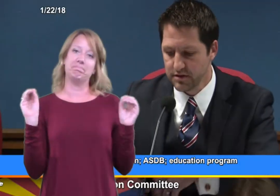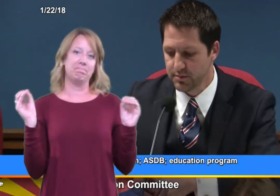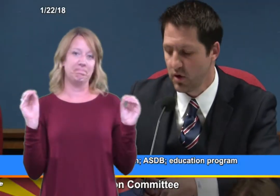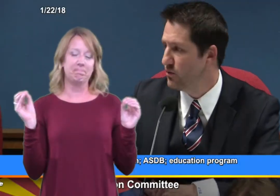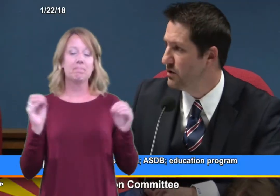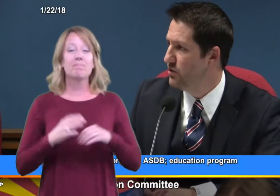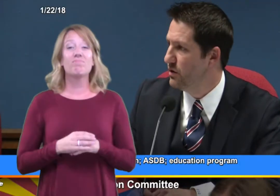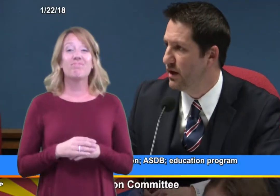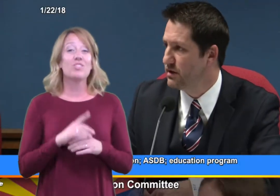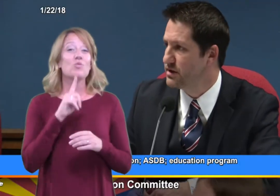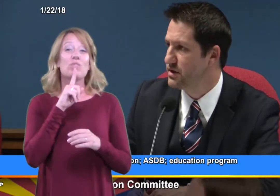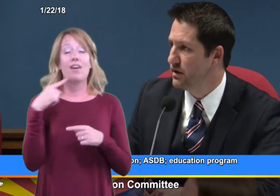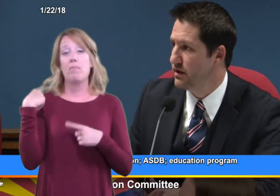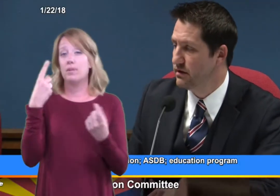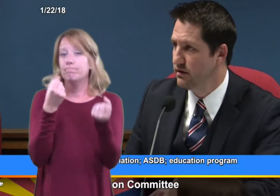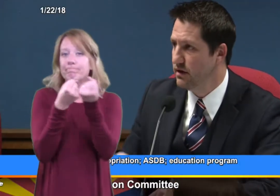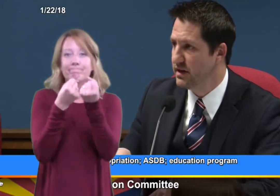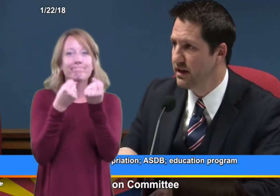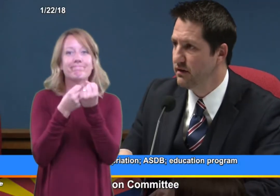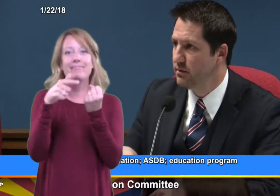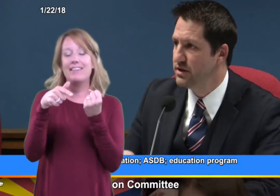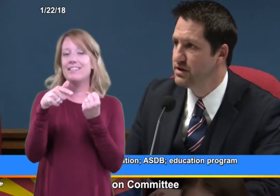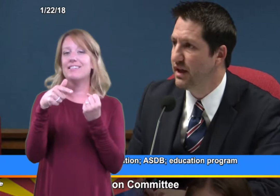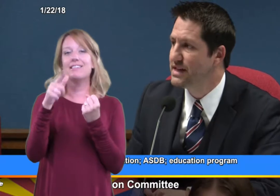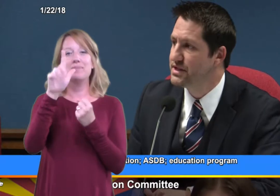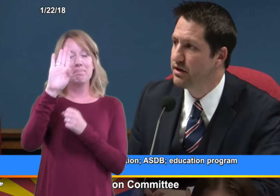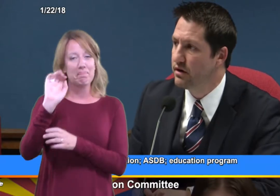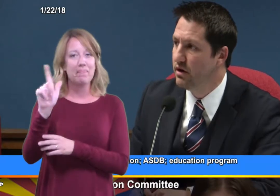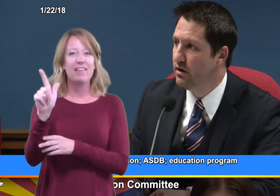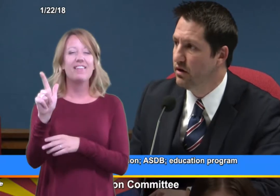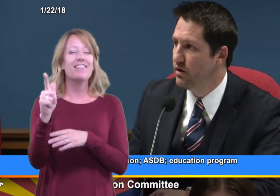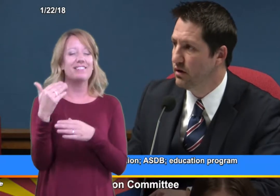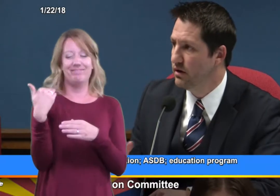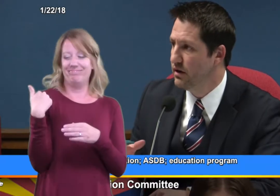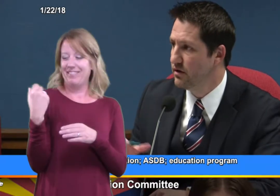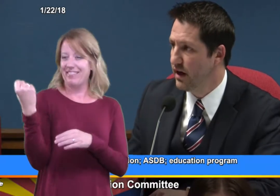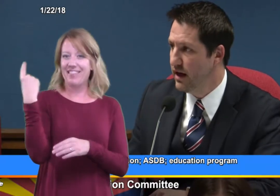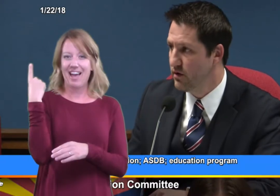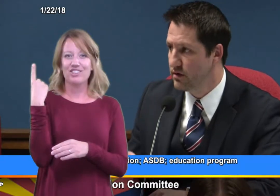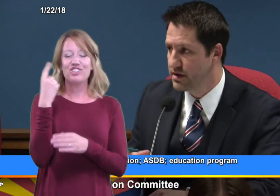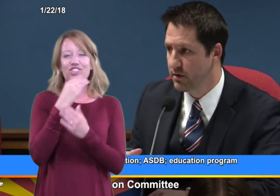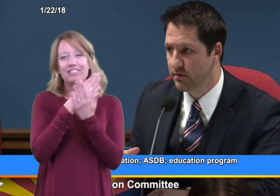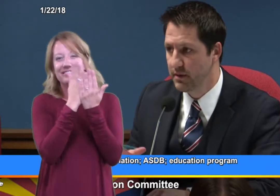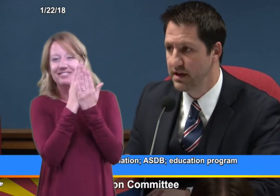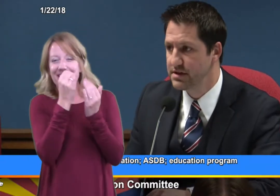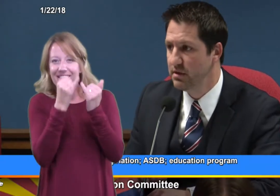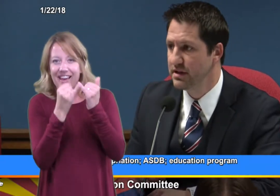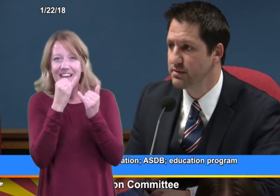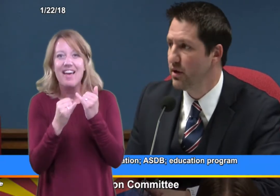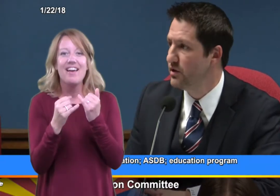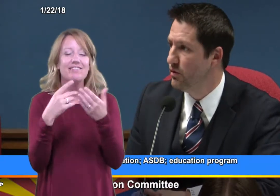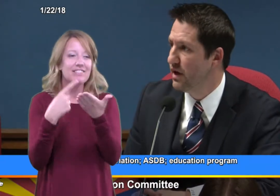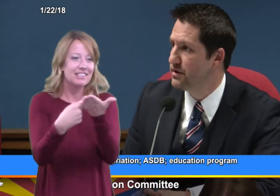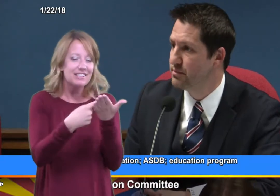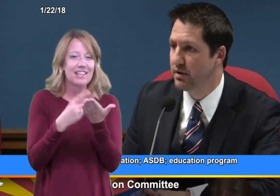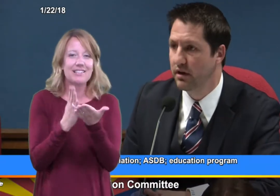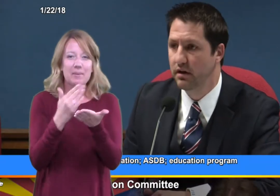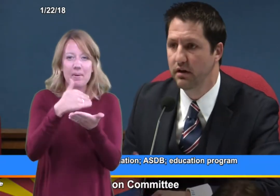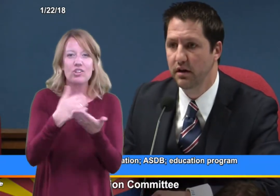I've either spoken with you about this, near the end of the budget last year, or either I, or someone from ASDB has met with you about this bill.